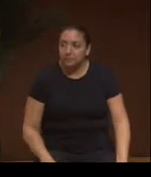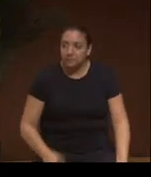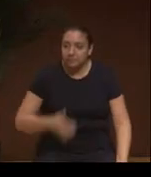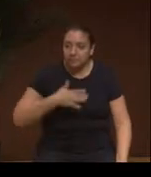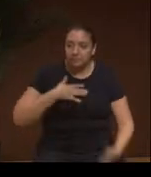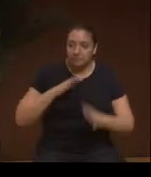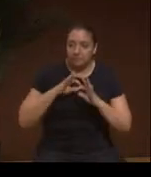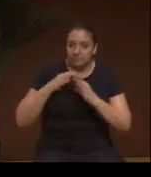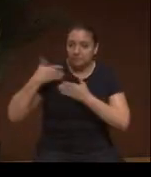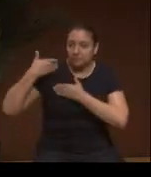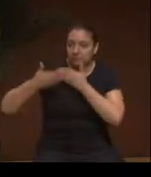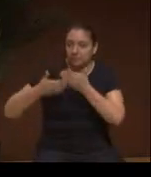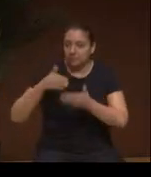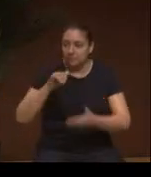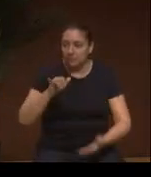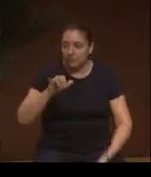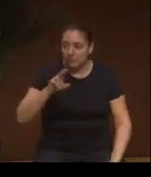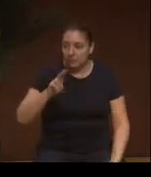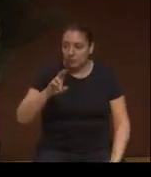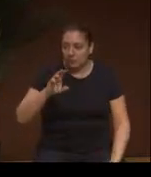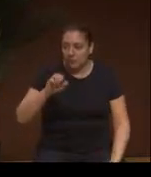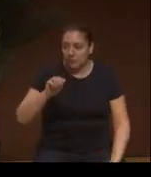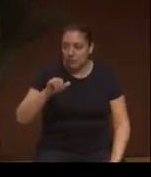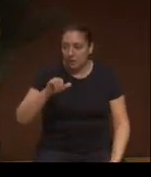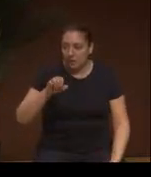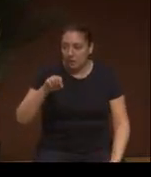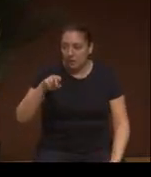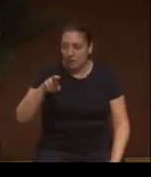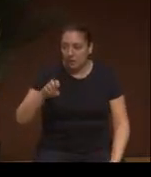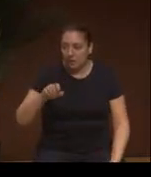My family yucayeque, which is Yucayeque Agüeyní [phonetic],